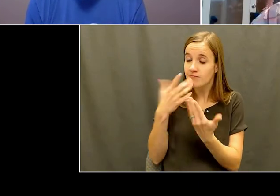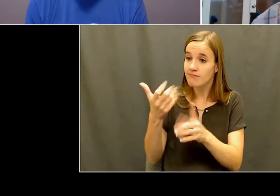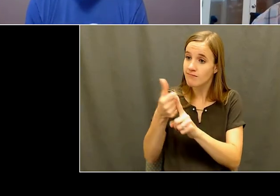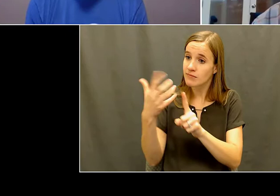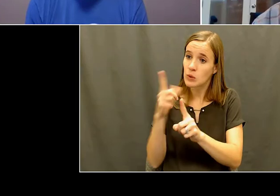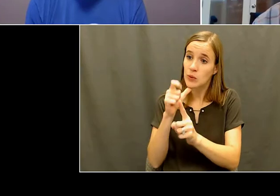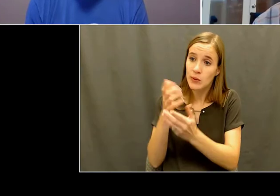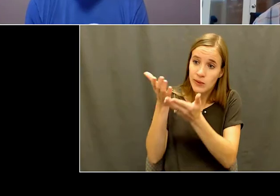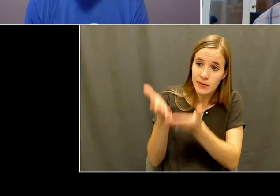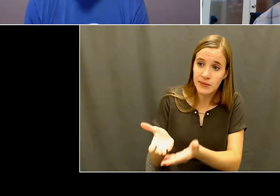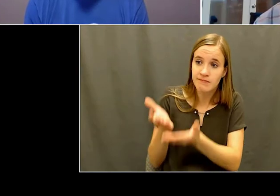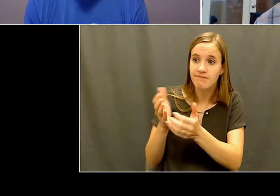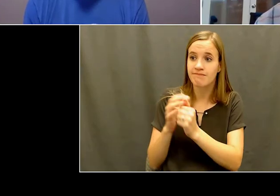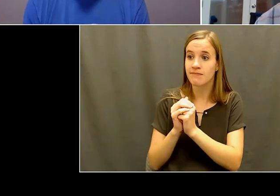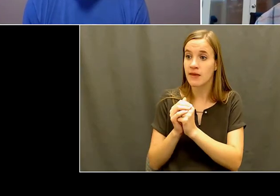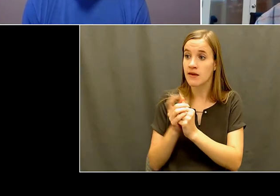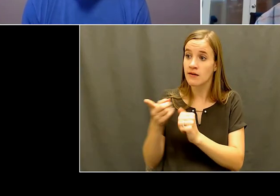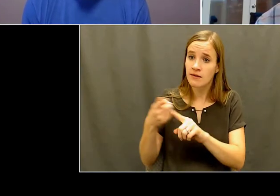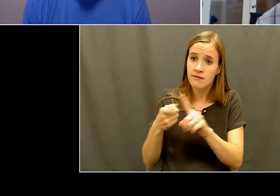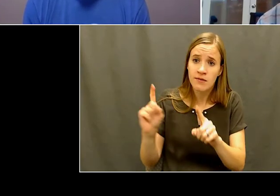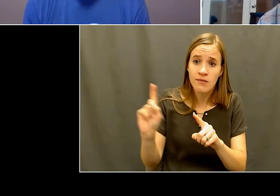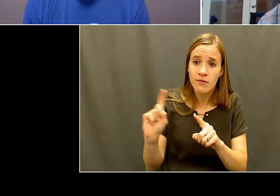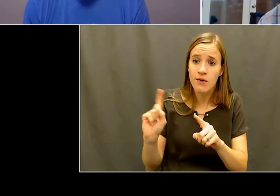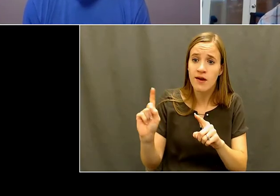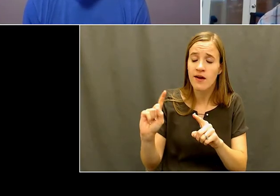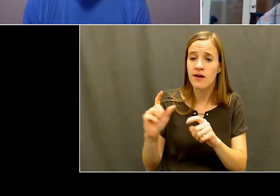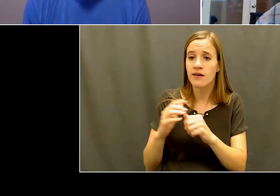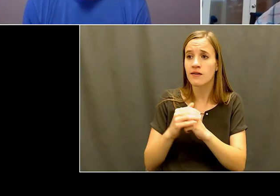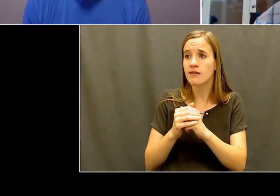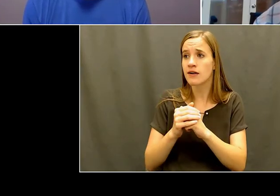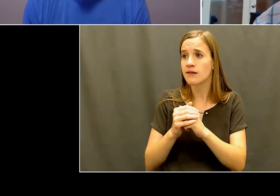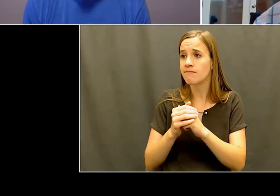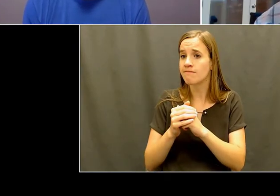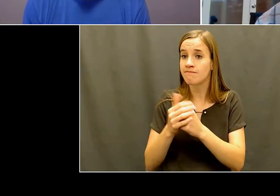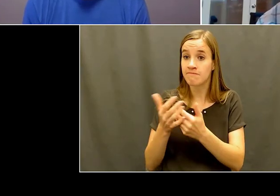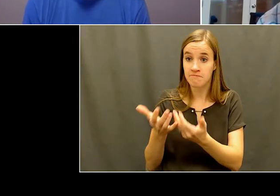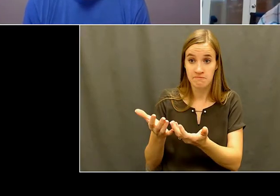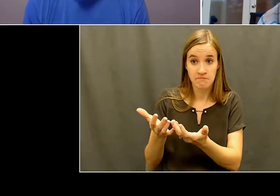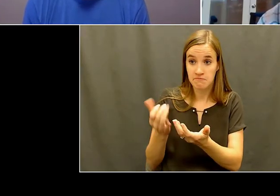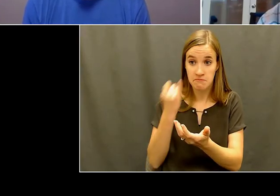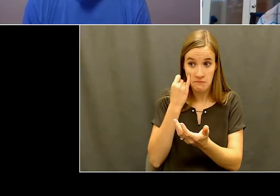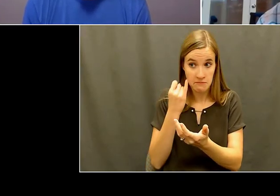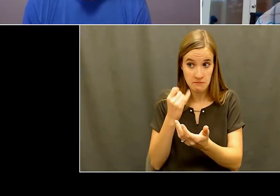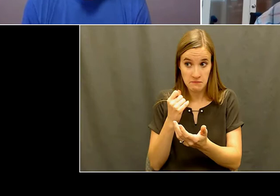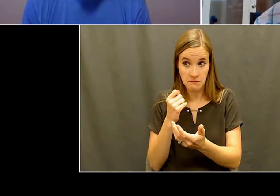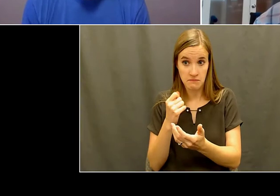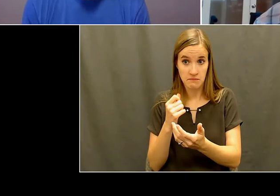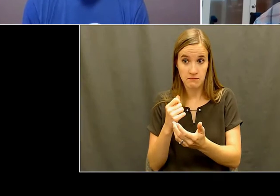bit about you and where are you where you're from and and if you're not from how you ended up here?